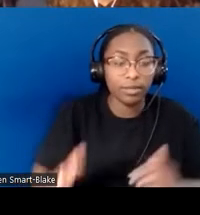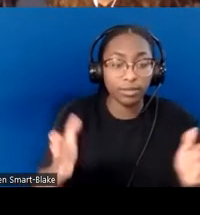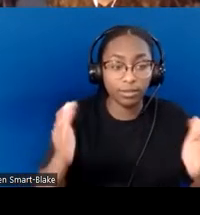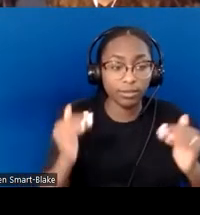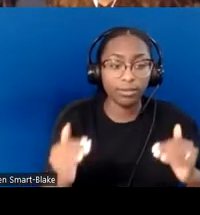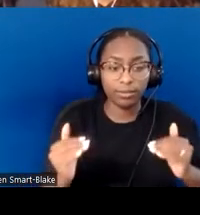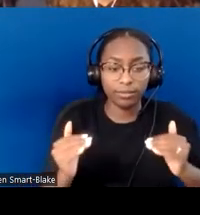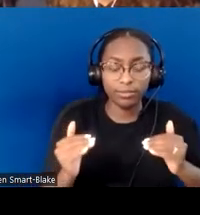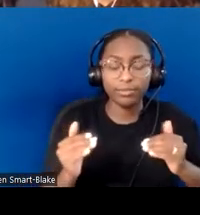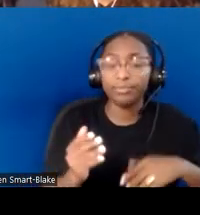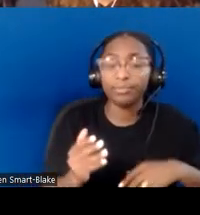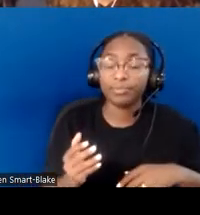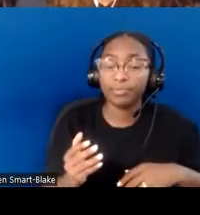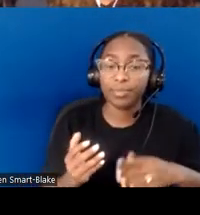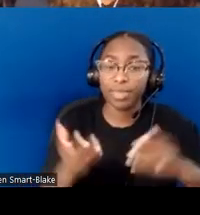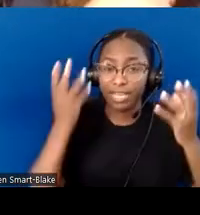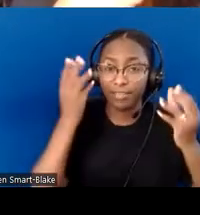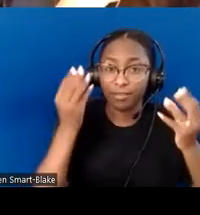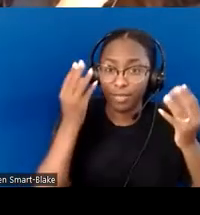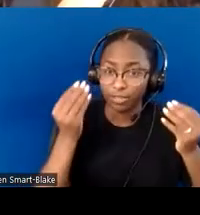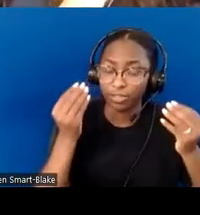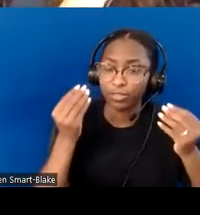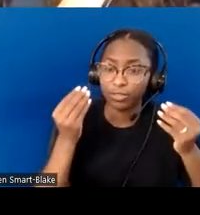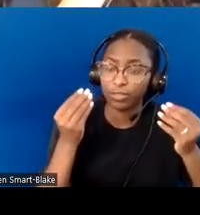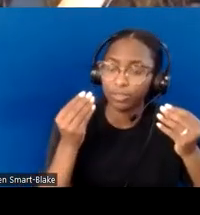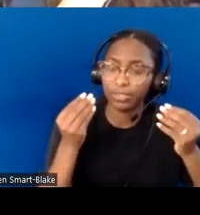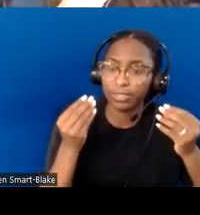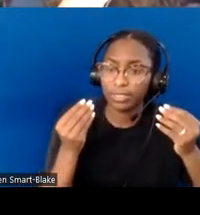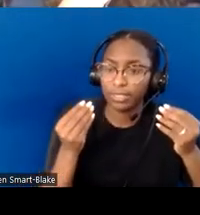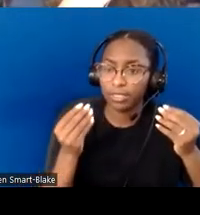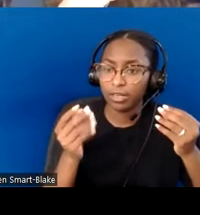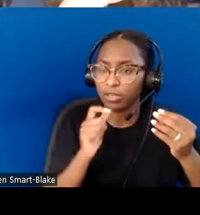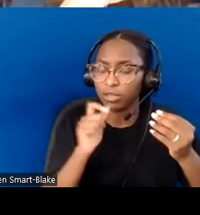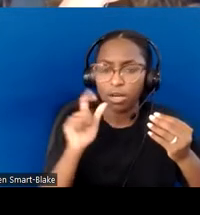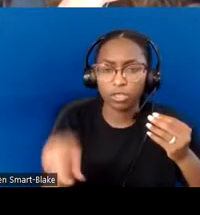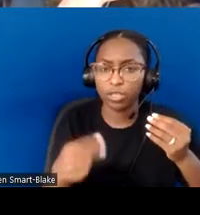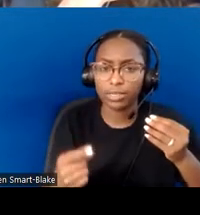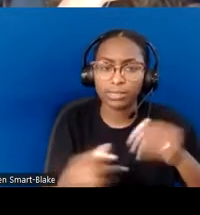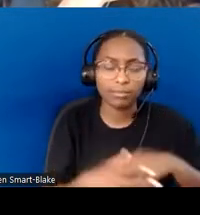in not just information, but symbols, signs, wheelchairs as you come in the door...